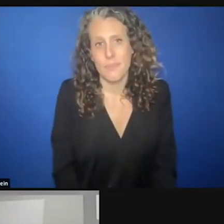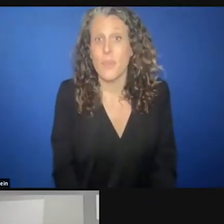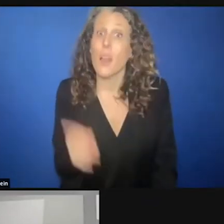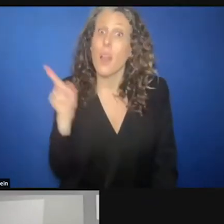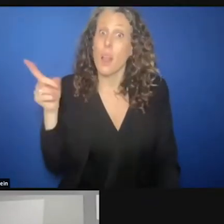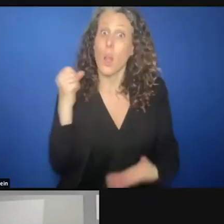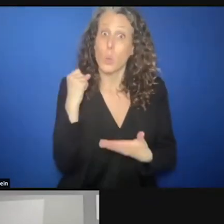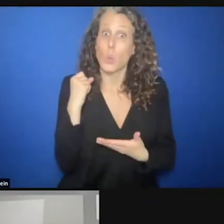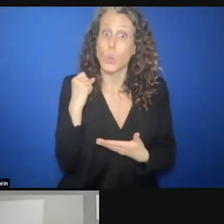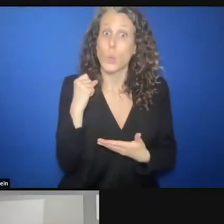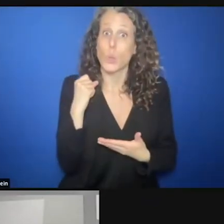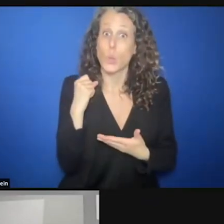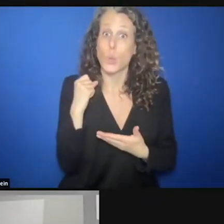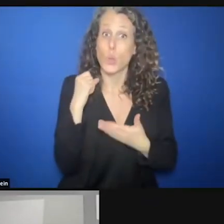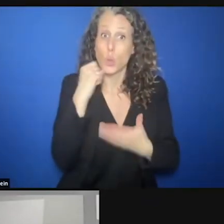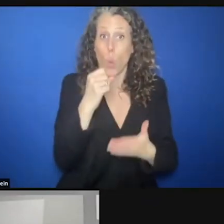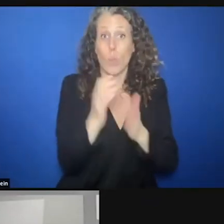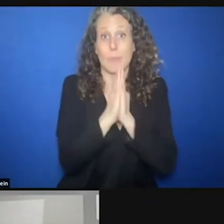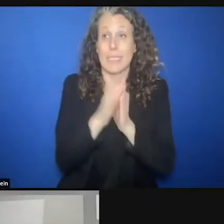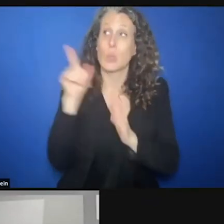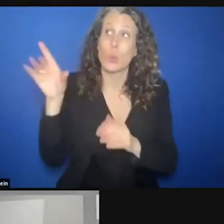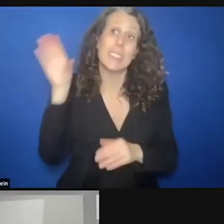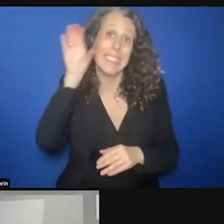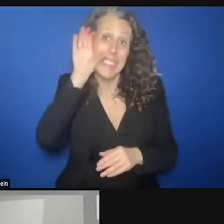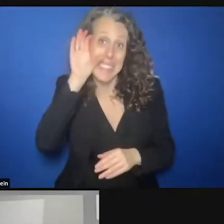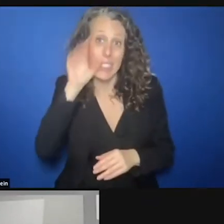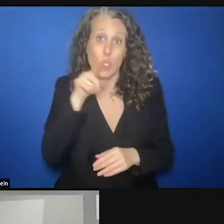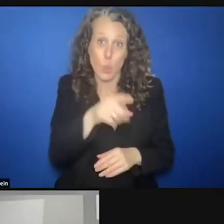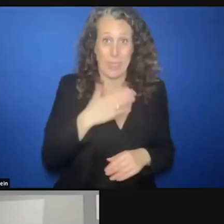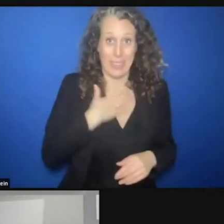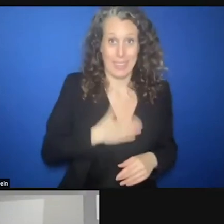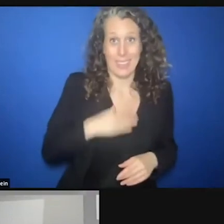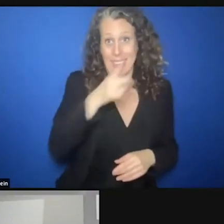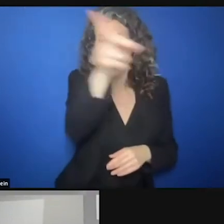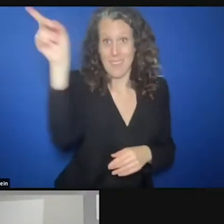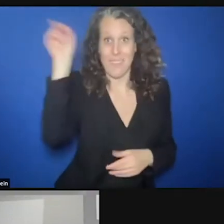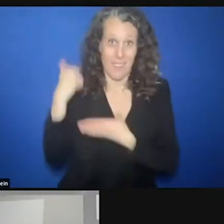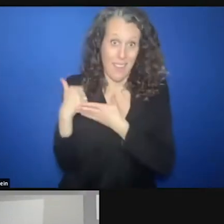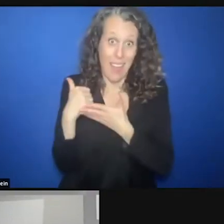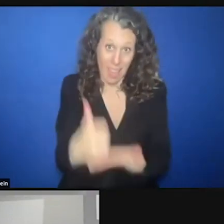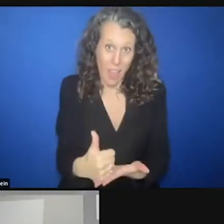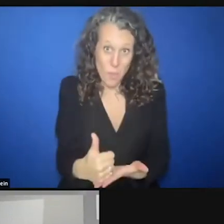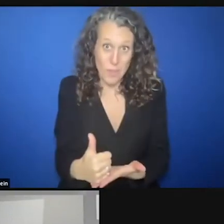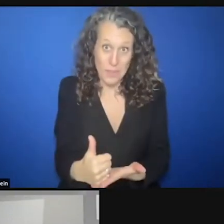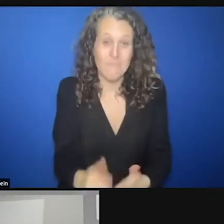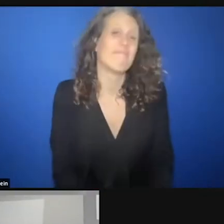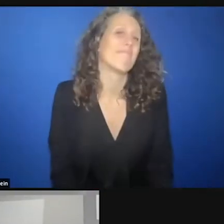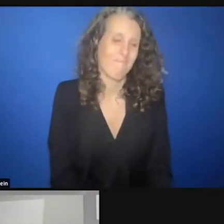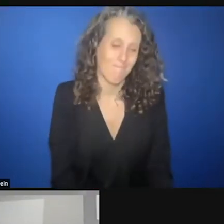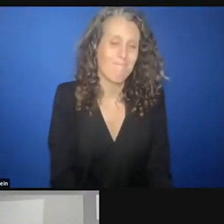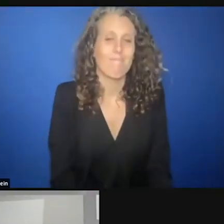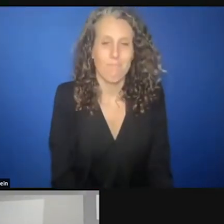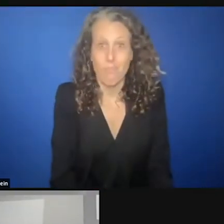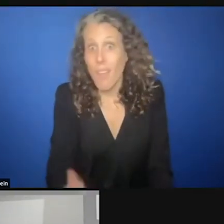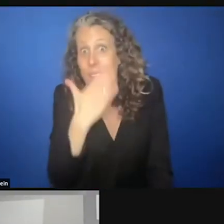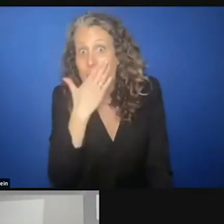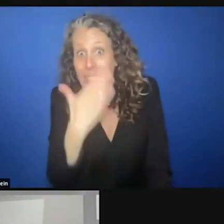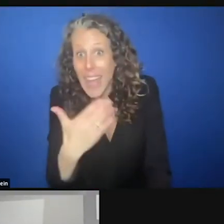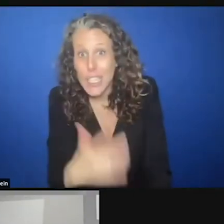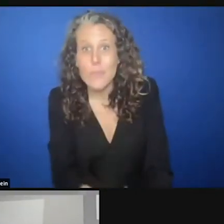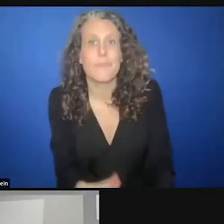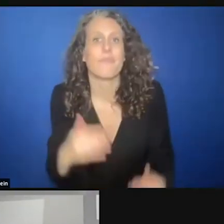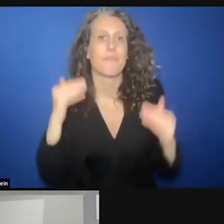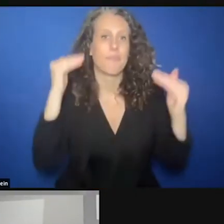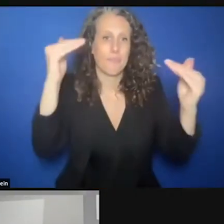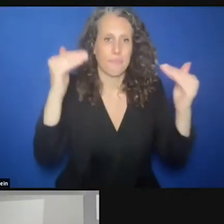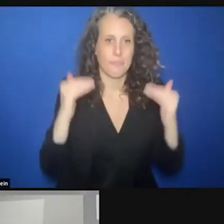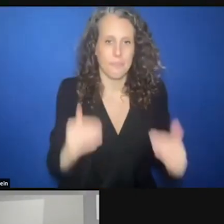leap in the world of protection around we need their help. Next my Lynn Vergara Perez regional